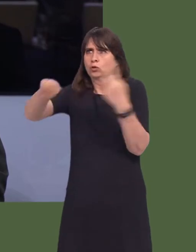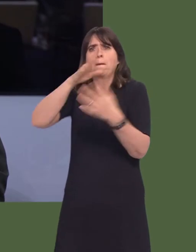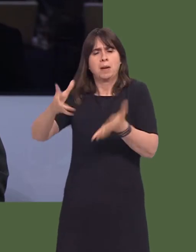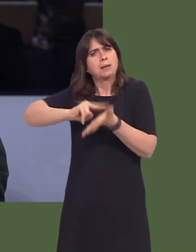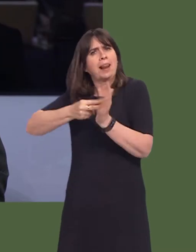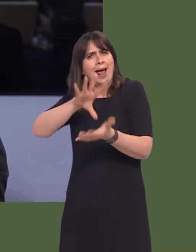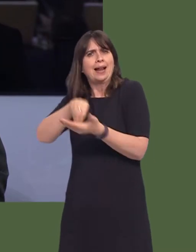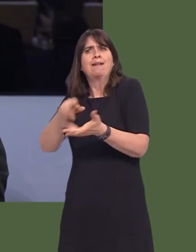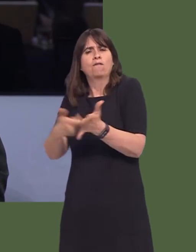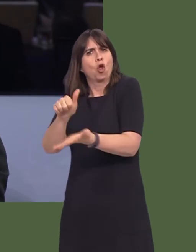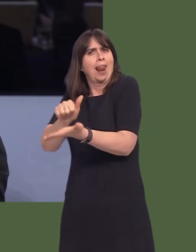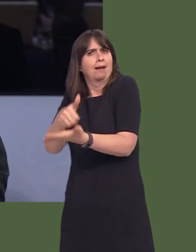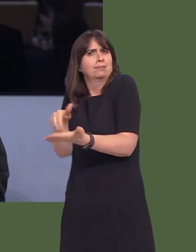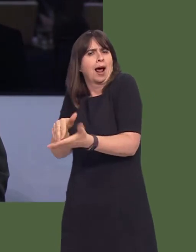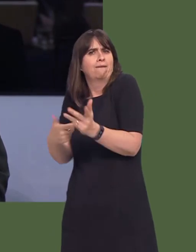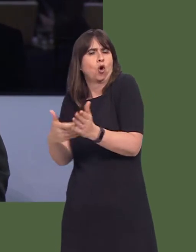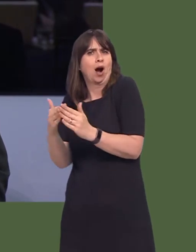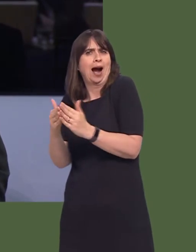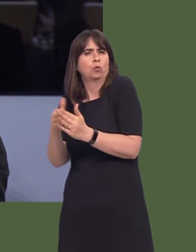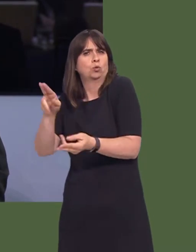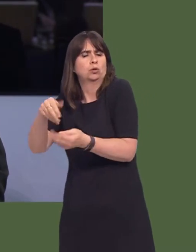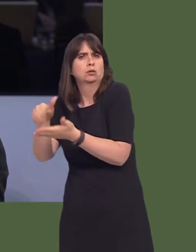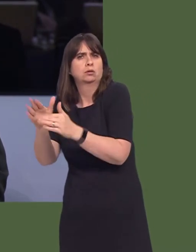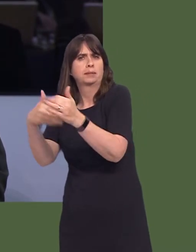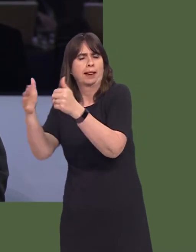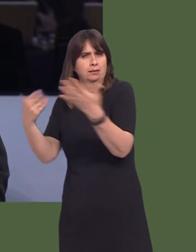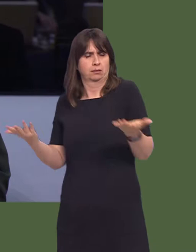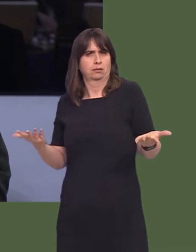First Minister, what action will you take to ensure that local planning authorities